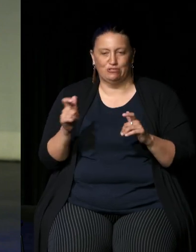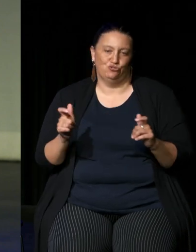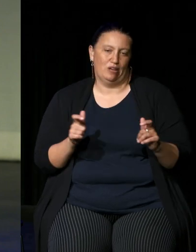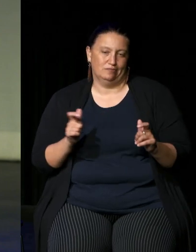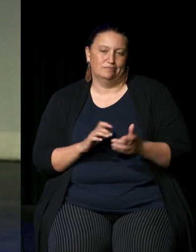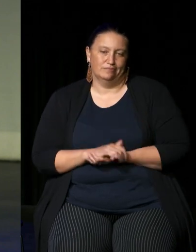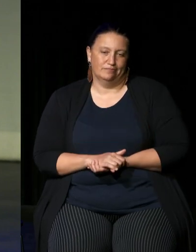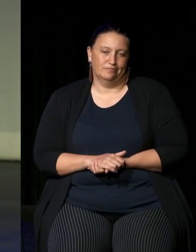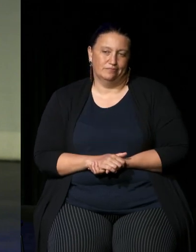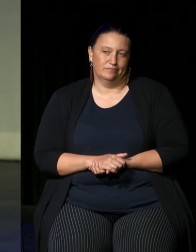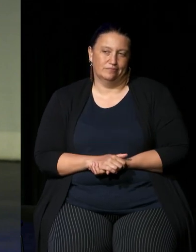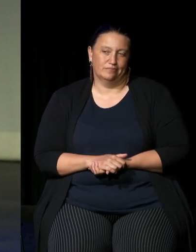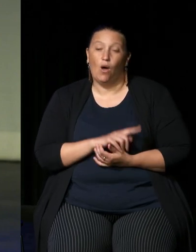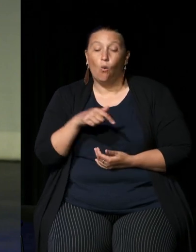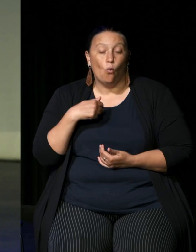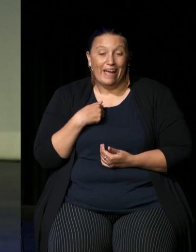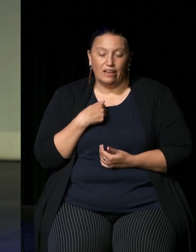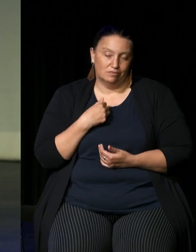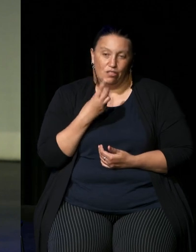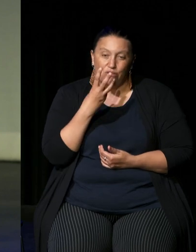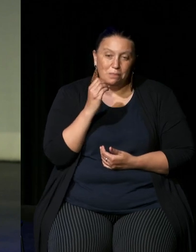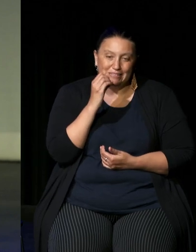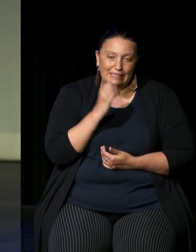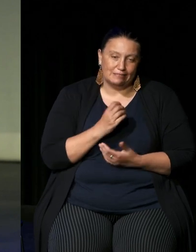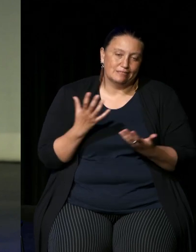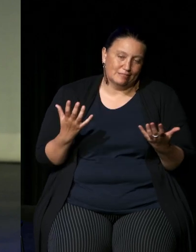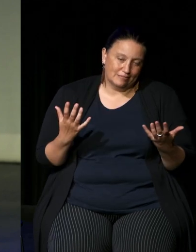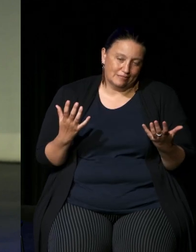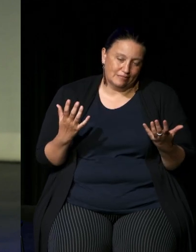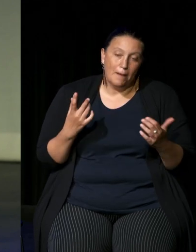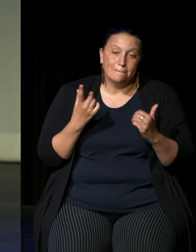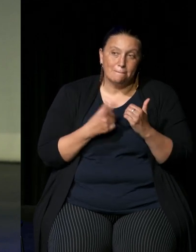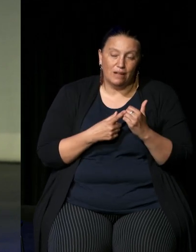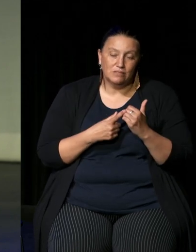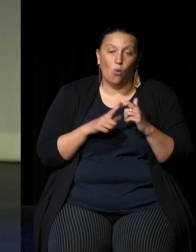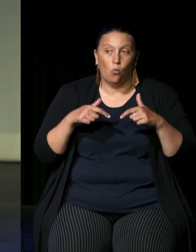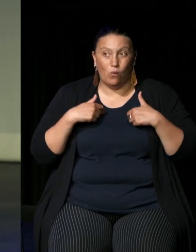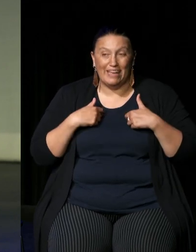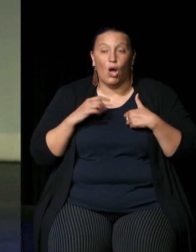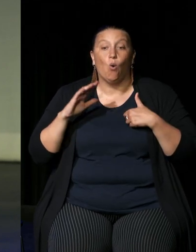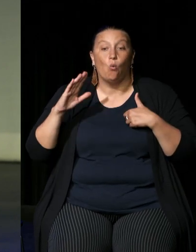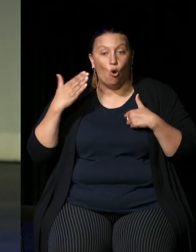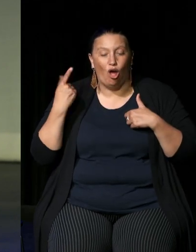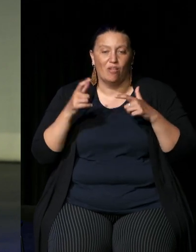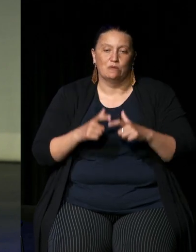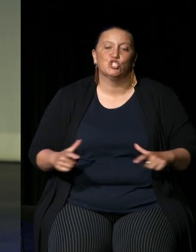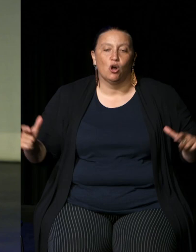we mightn't be a majority in this country but the reality was that we were the majority once in this